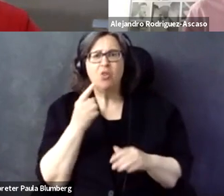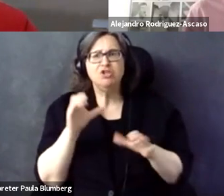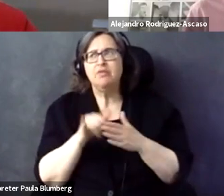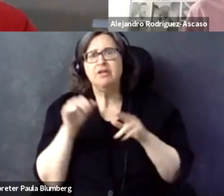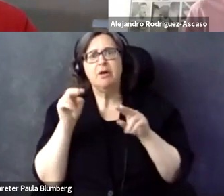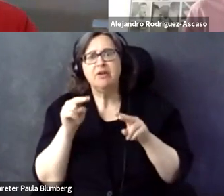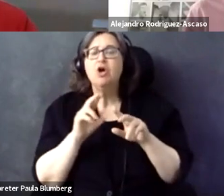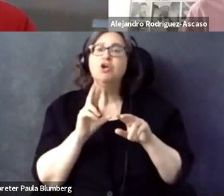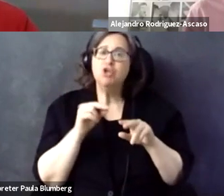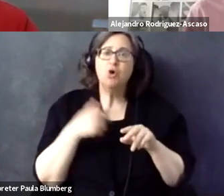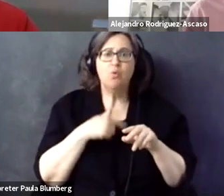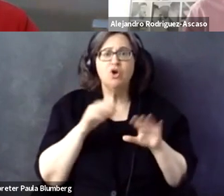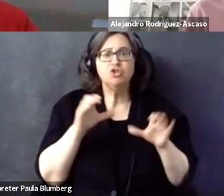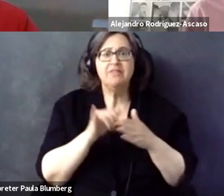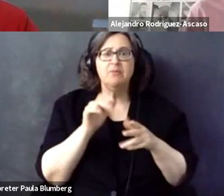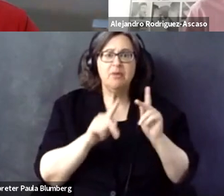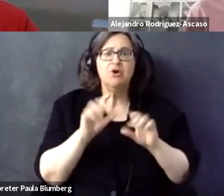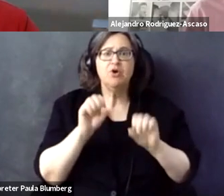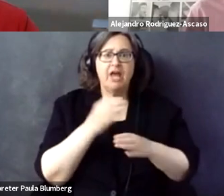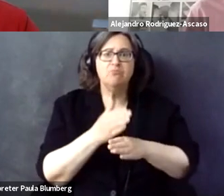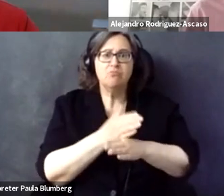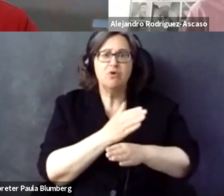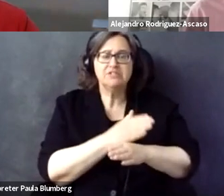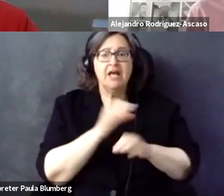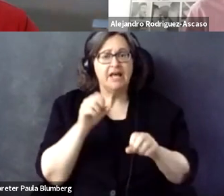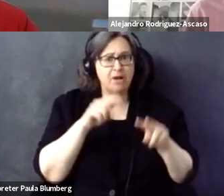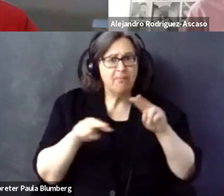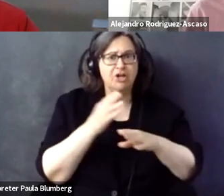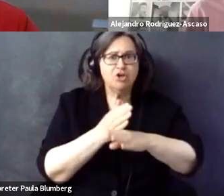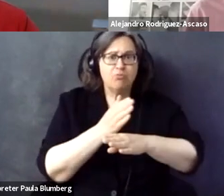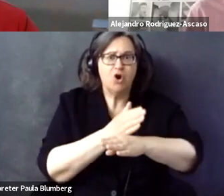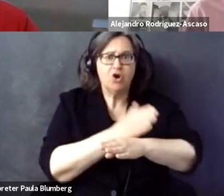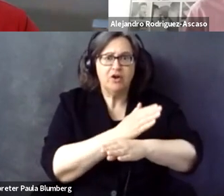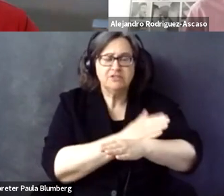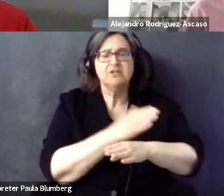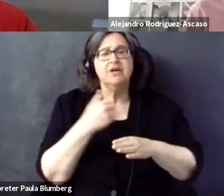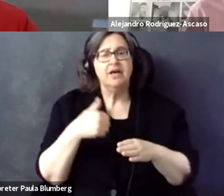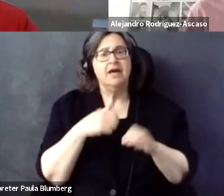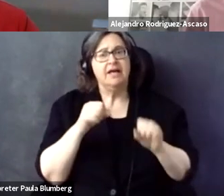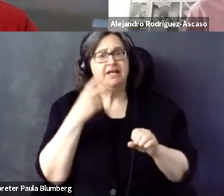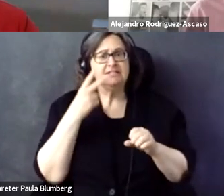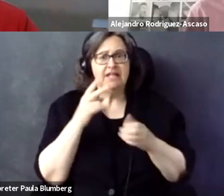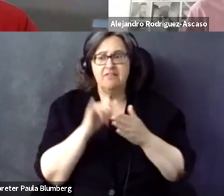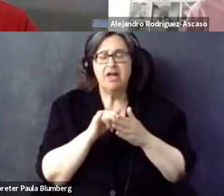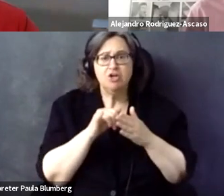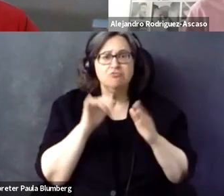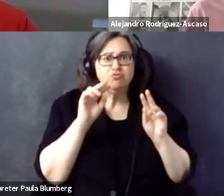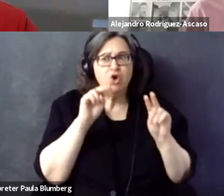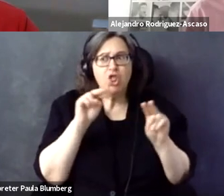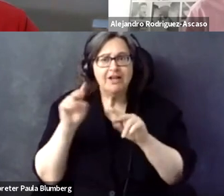discussed topic. We are not doing this just for the sake of monitoring. We are doing this so that people actually progress and that they can